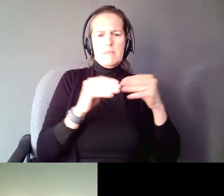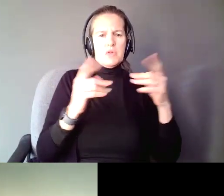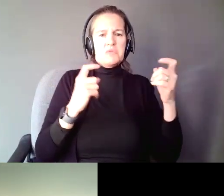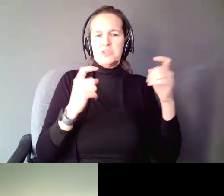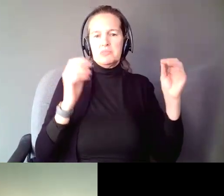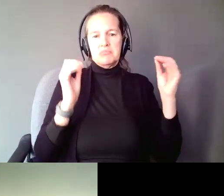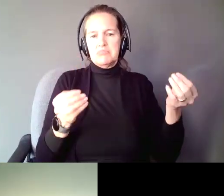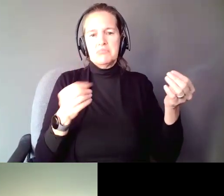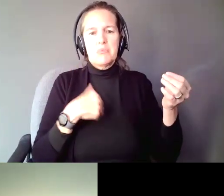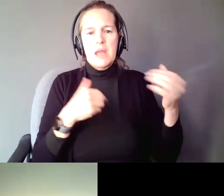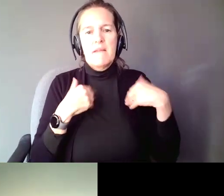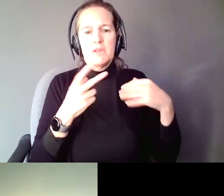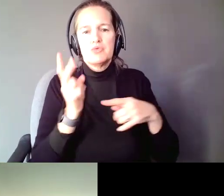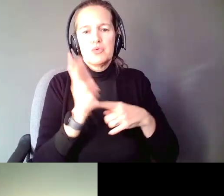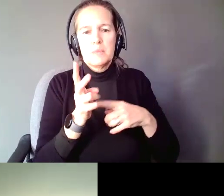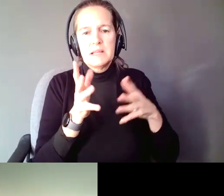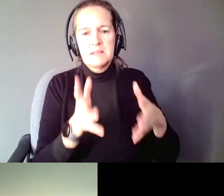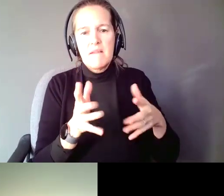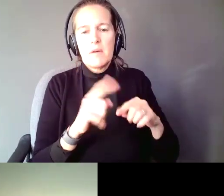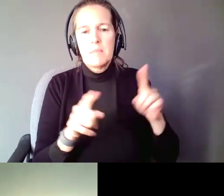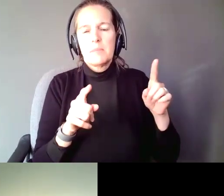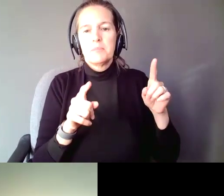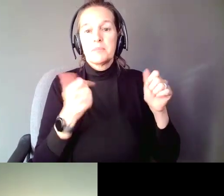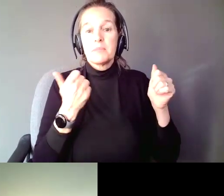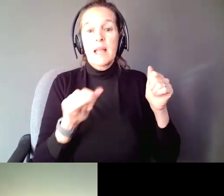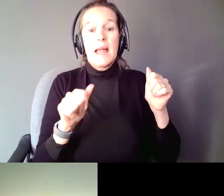We have about 2 minutes left. Any parting words, Jonathan,